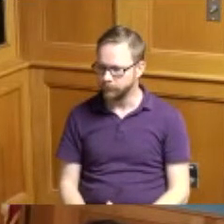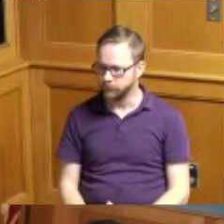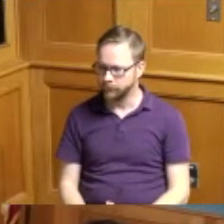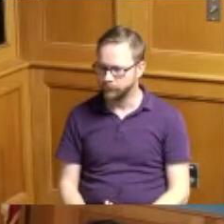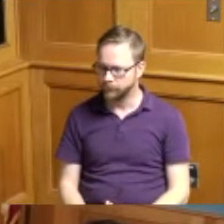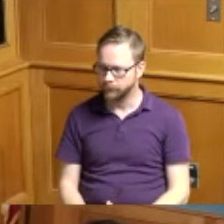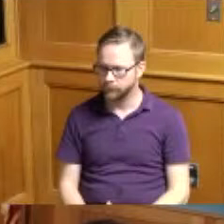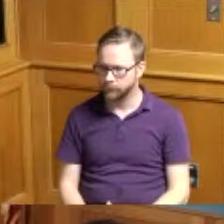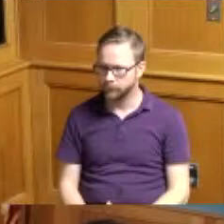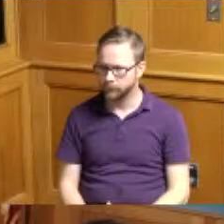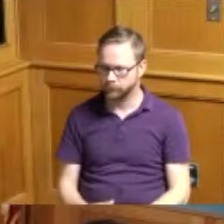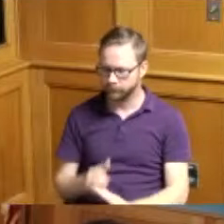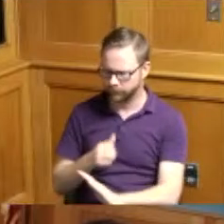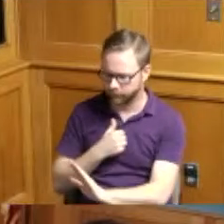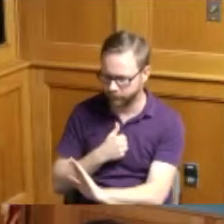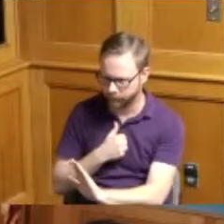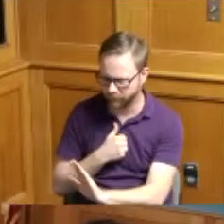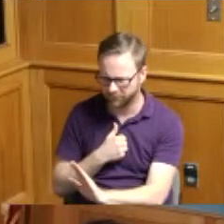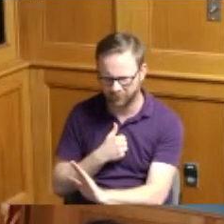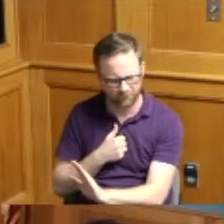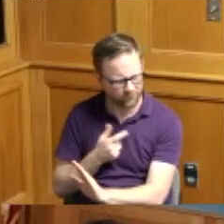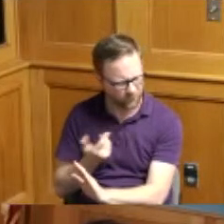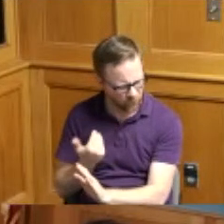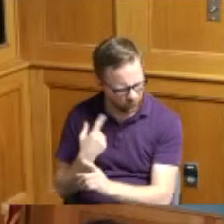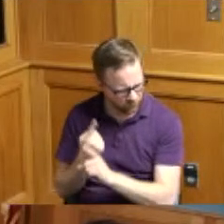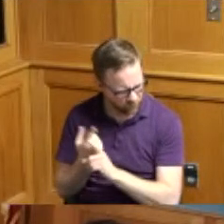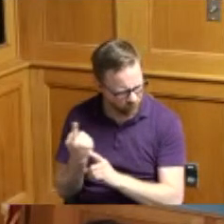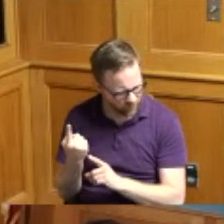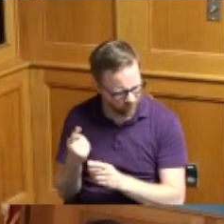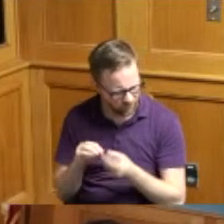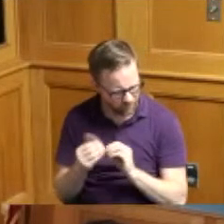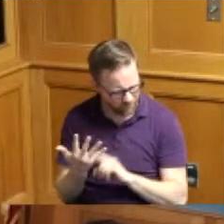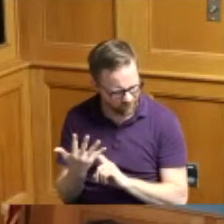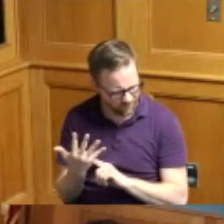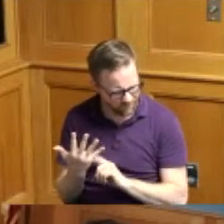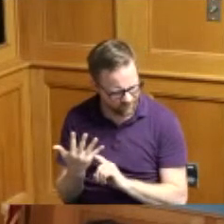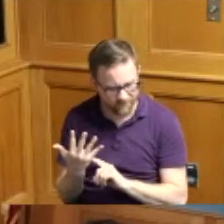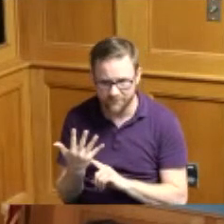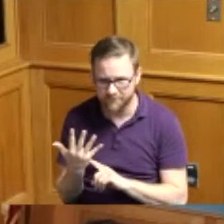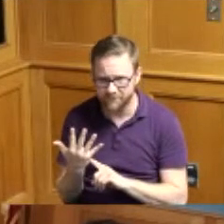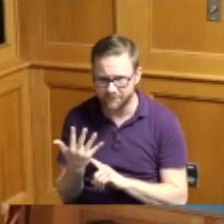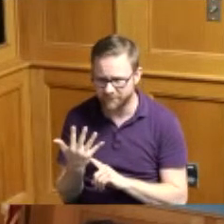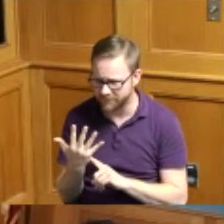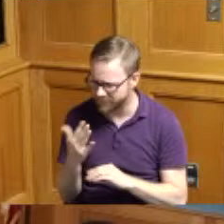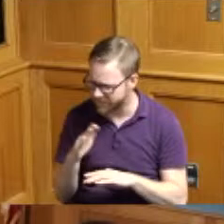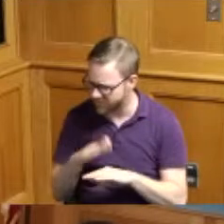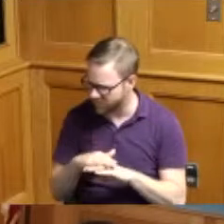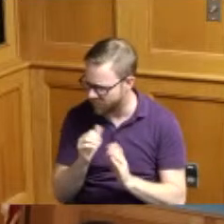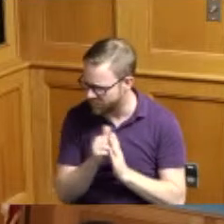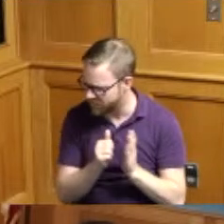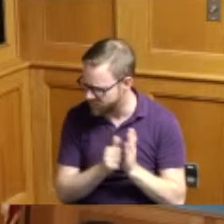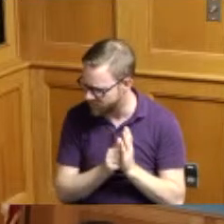I'm sorry do I have the correct one it's item number five on the agenda it's gonna be held